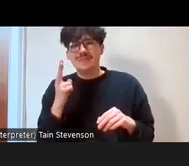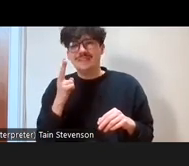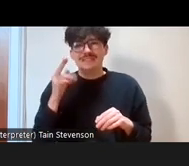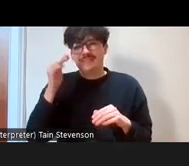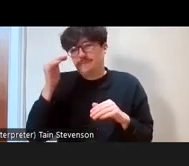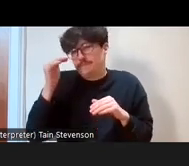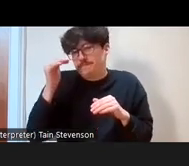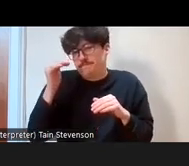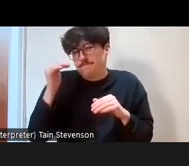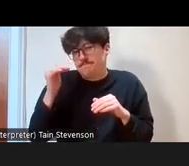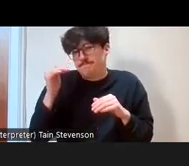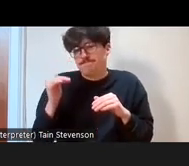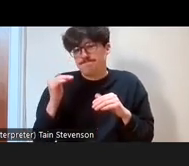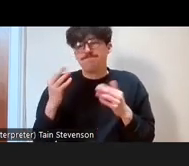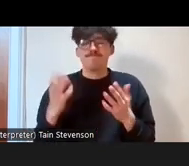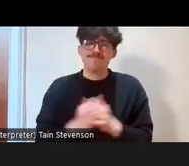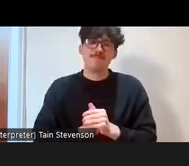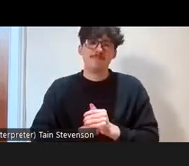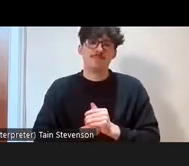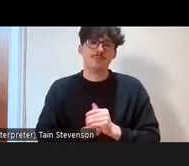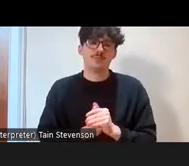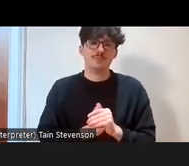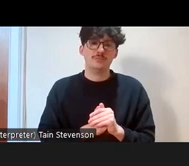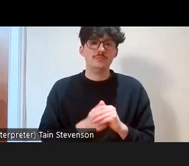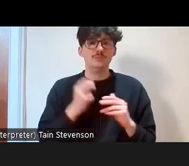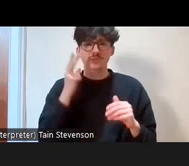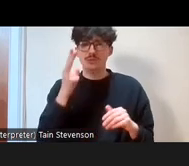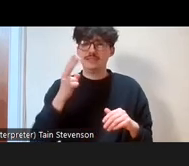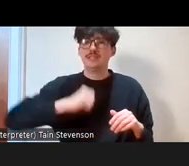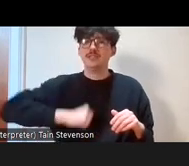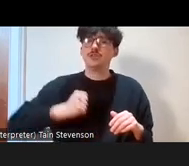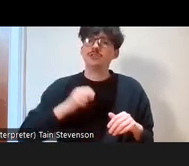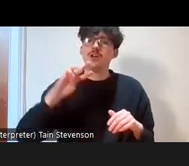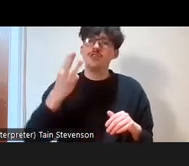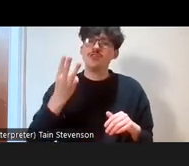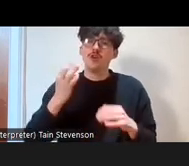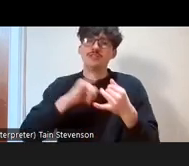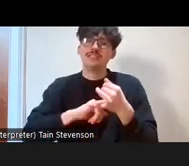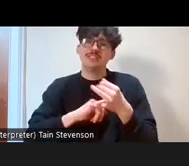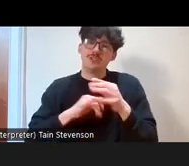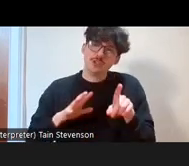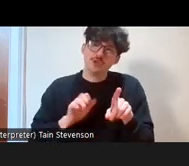We've seen from the Scottish Third Sector Tracker that volunteering recruitment is now the major